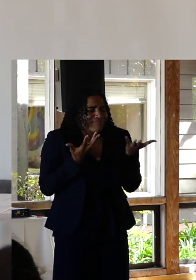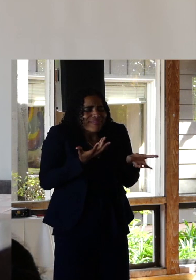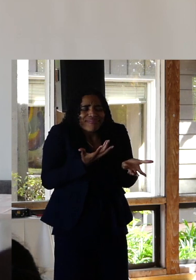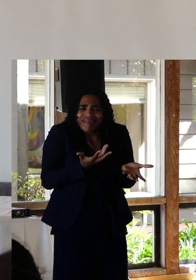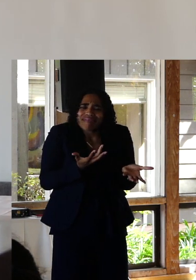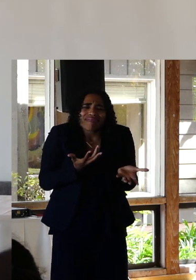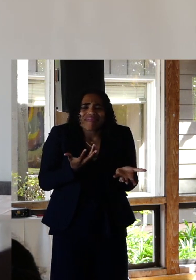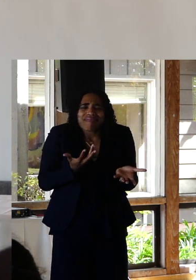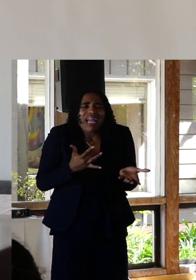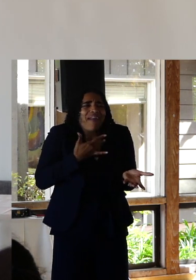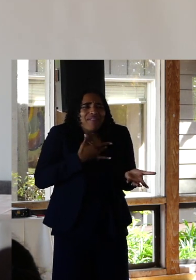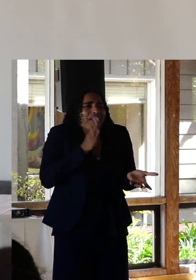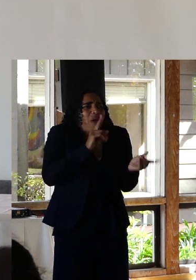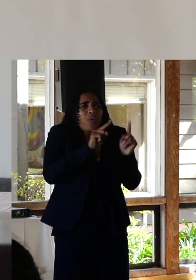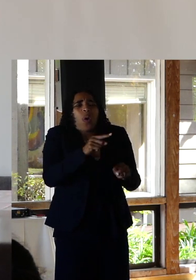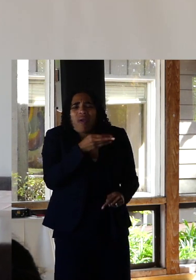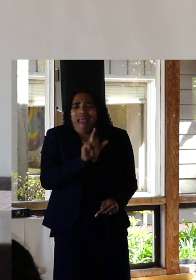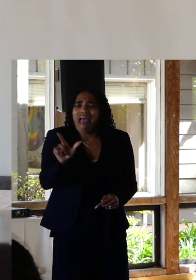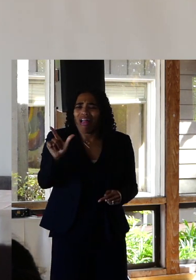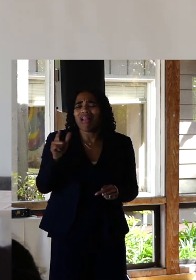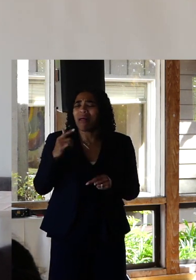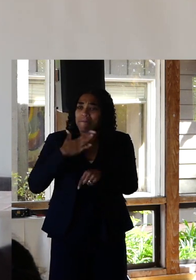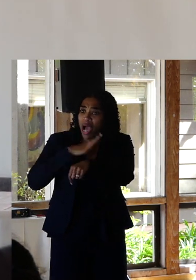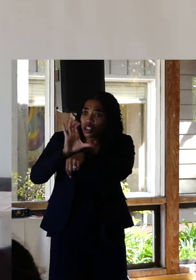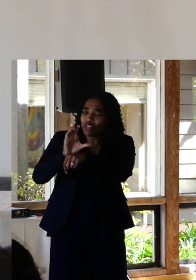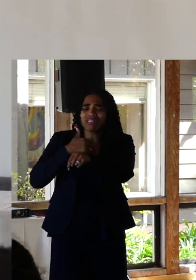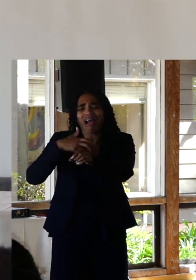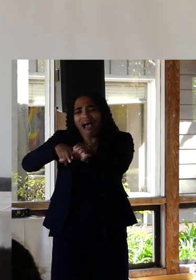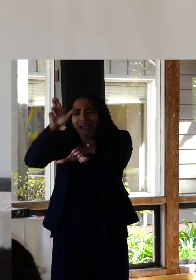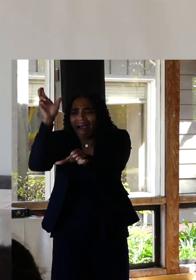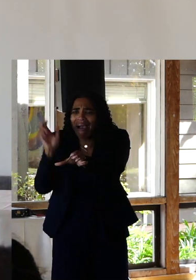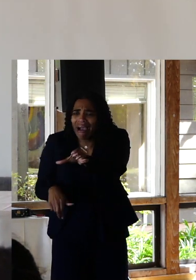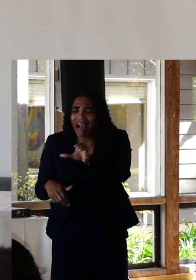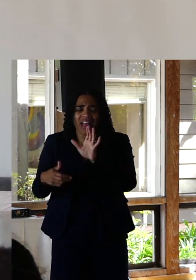going to hell because I'd left the church where they called me an abomination